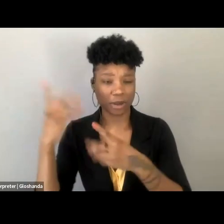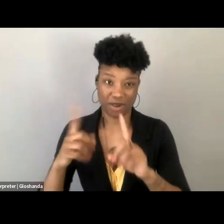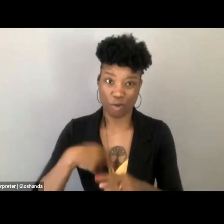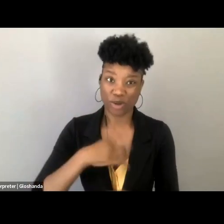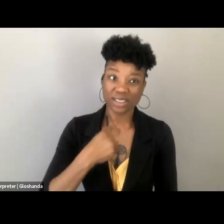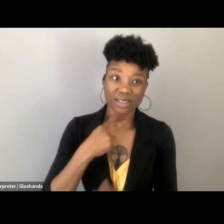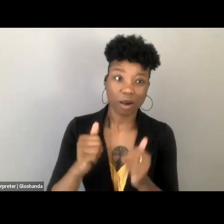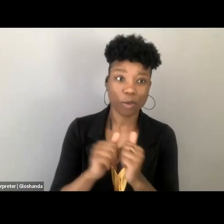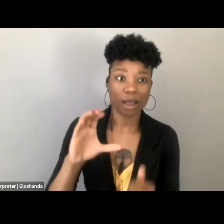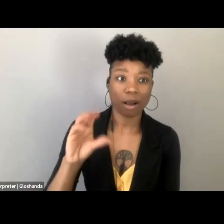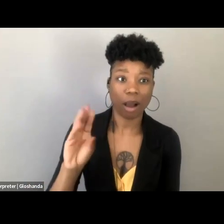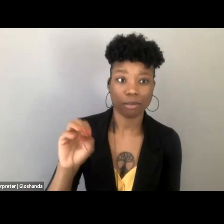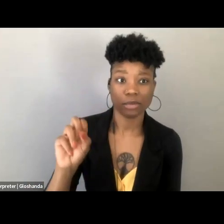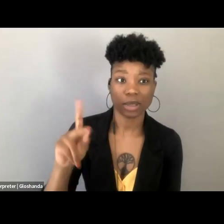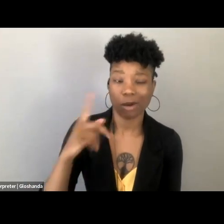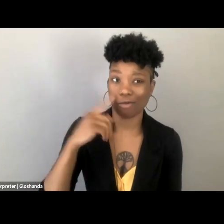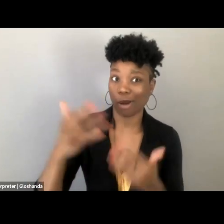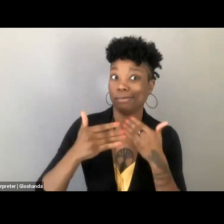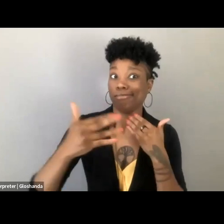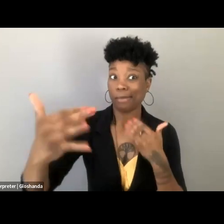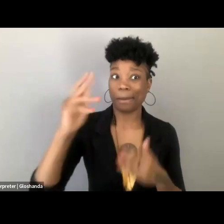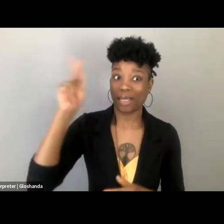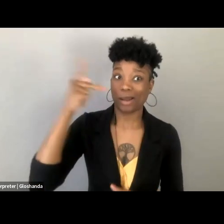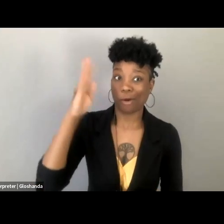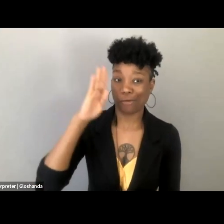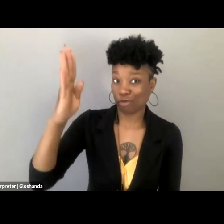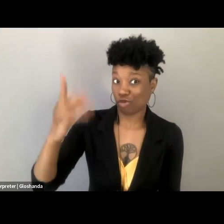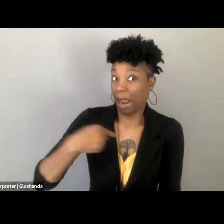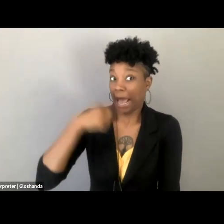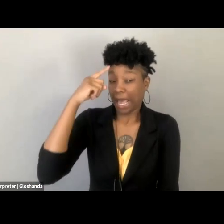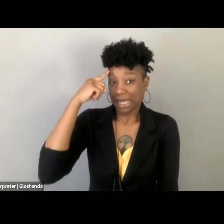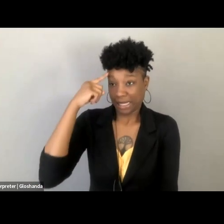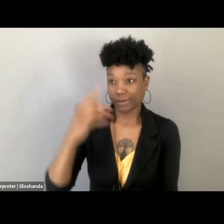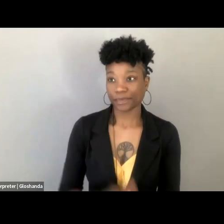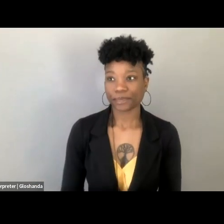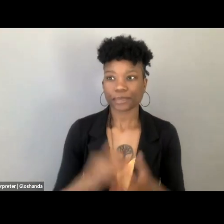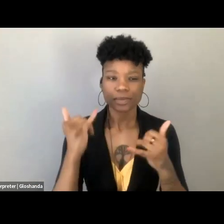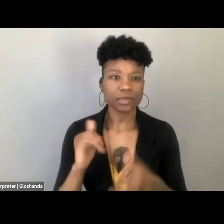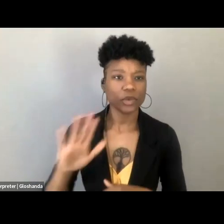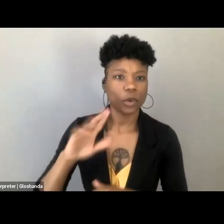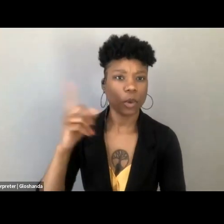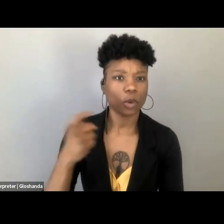at least for the foreseeable political future, I think, and going to Melissa's question about ideology,